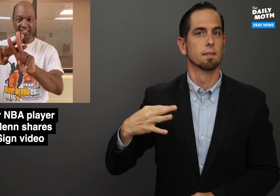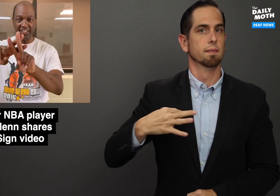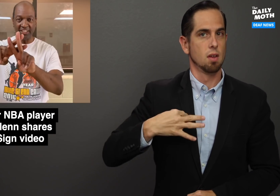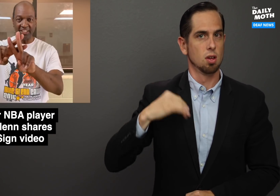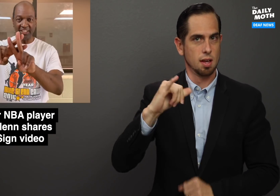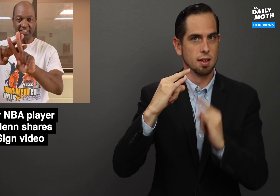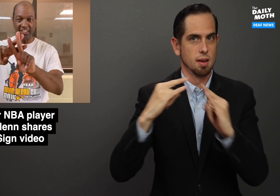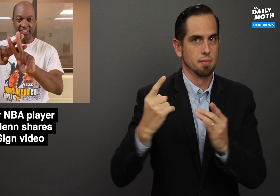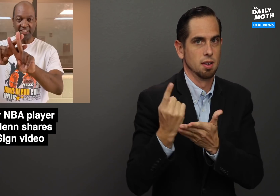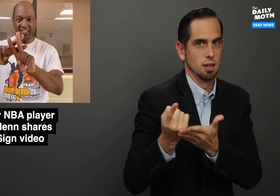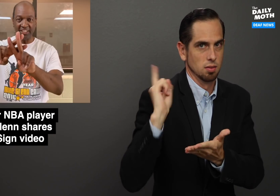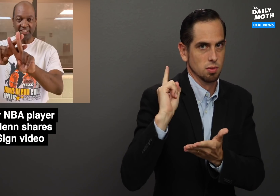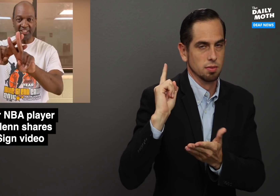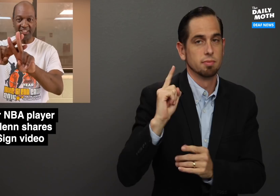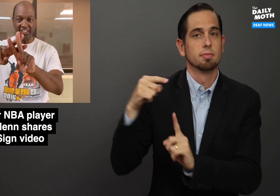who volunteered at the camp last week.